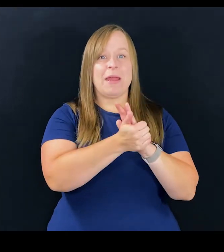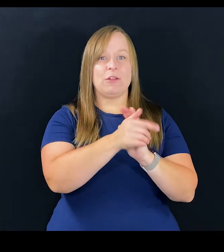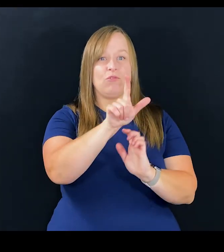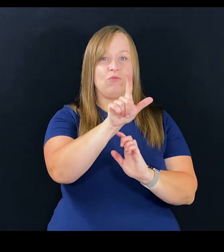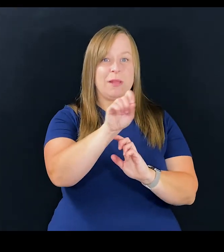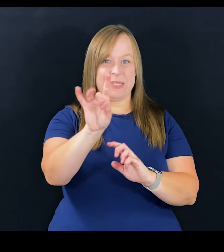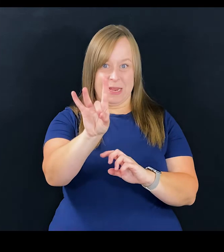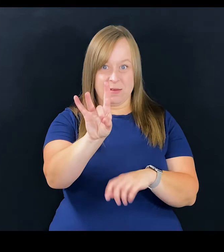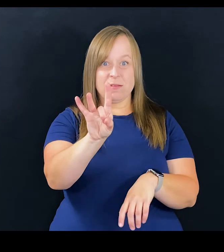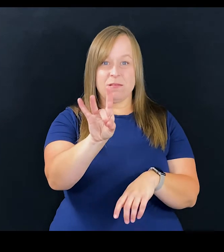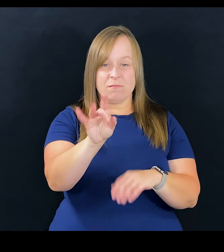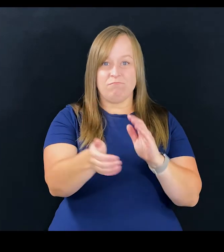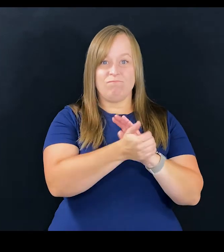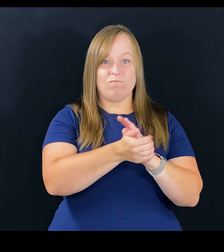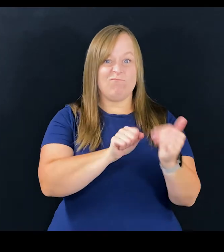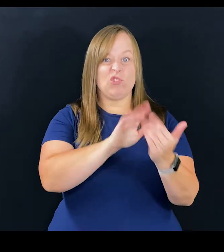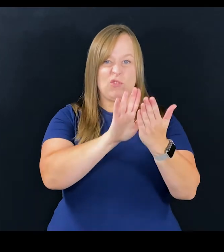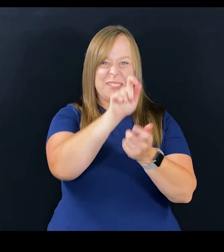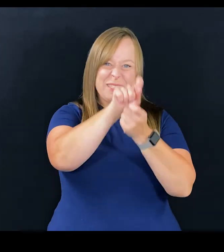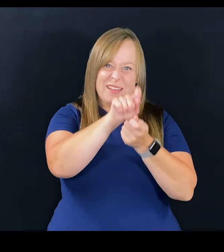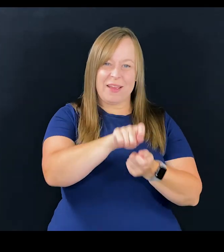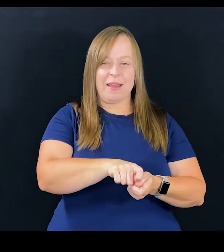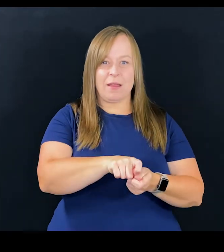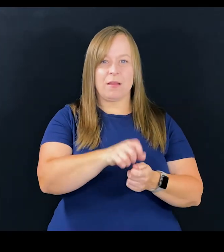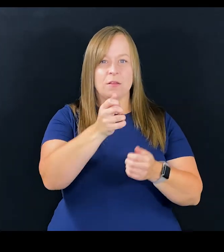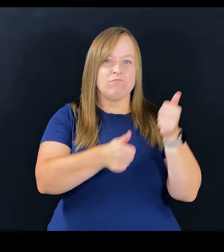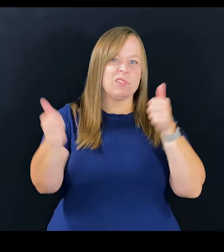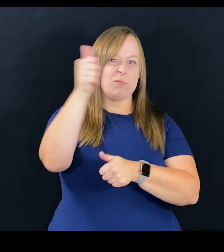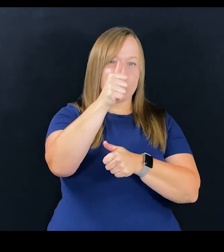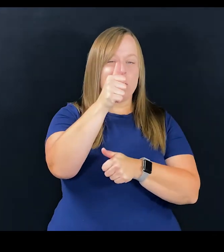in 2008 to address specific Supreme Court decisions